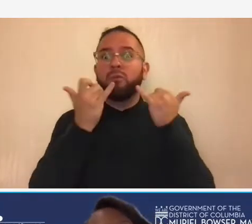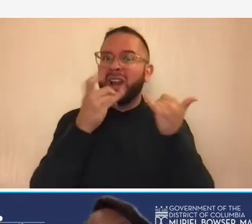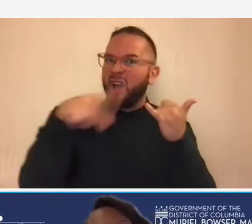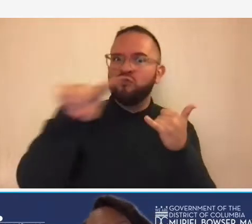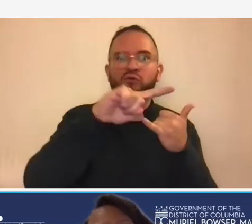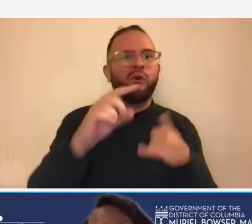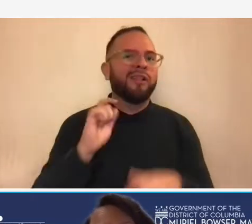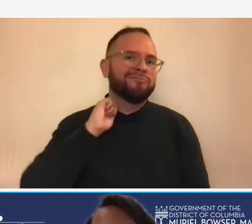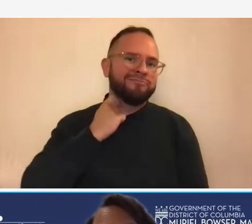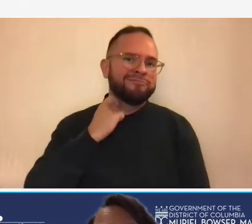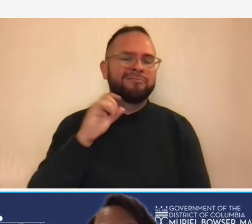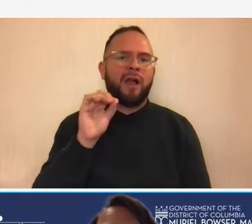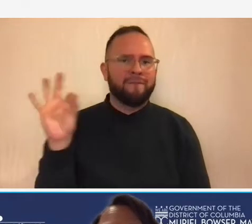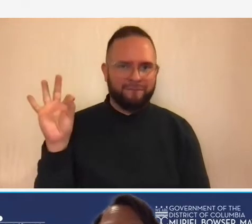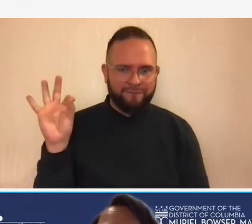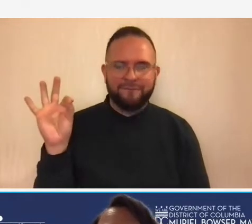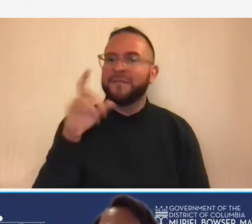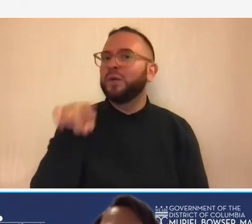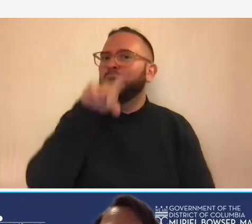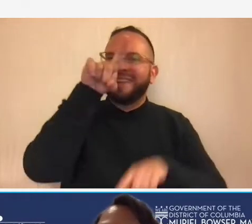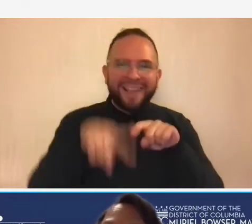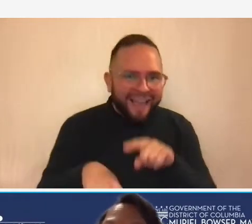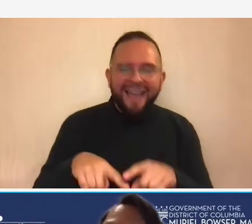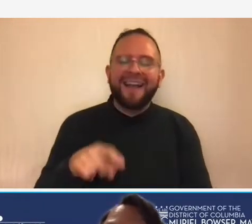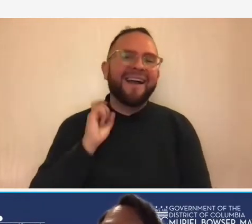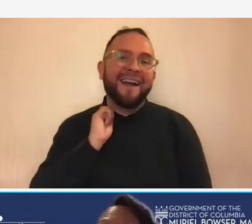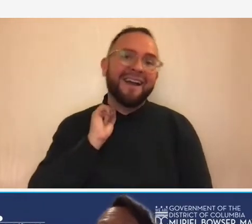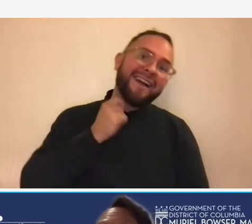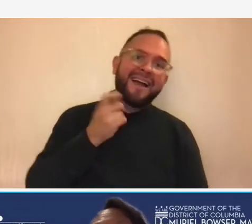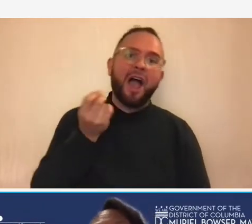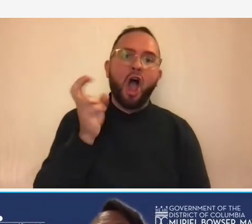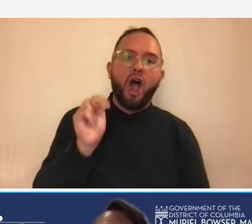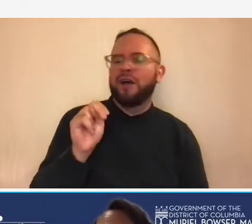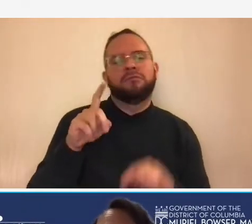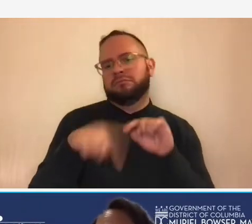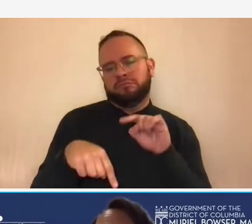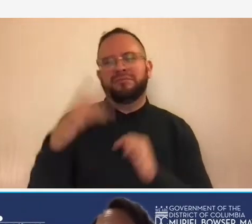unmute yourself this helps this helps ensure that the meeting is going to run smoothly with no